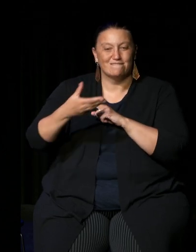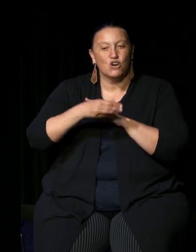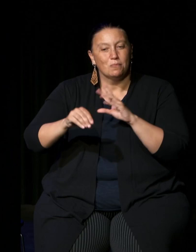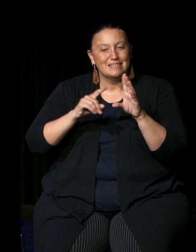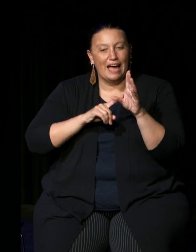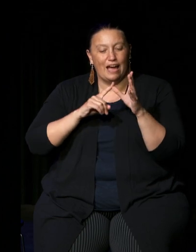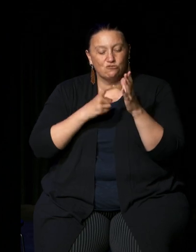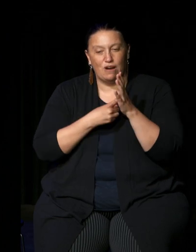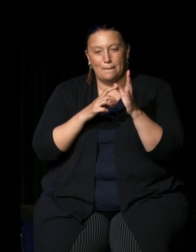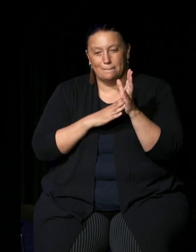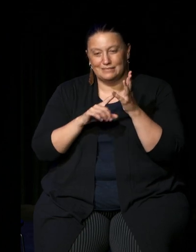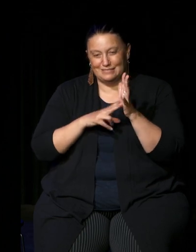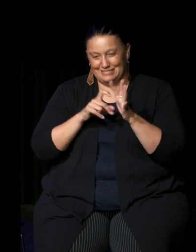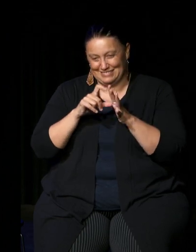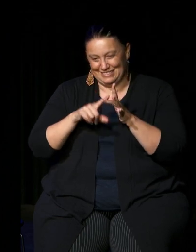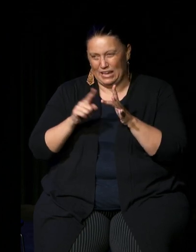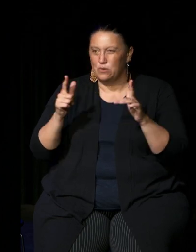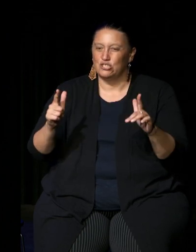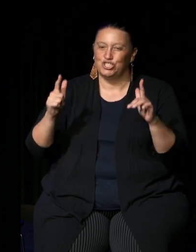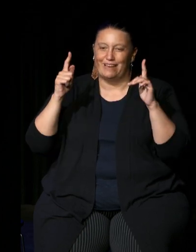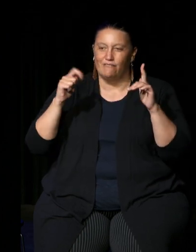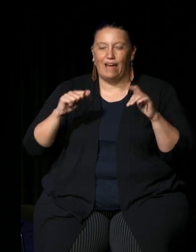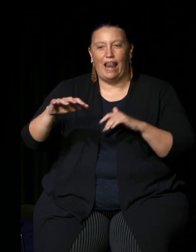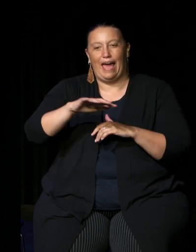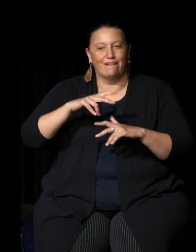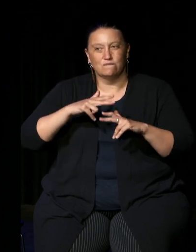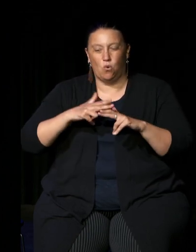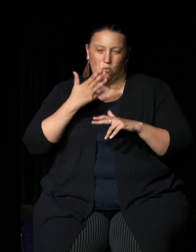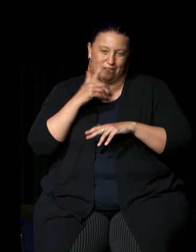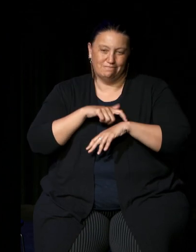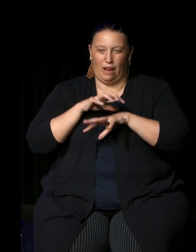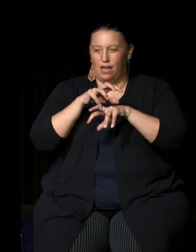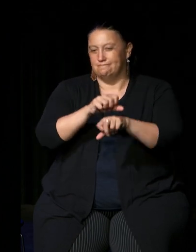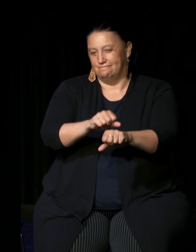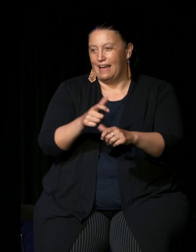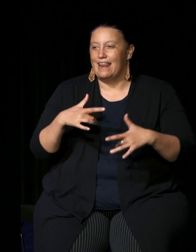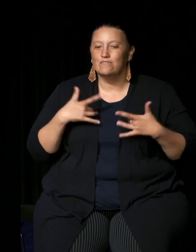chief of the Boorooberongal Clan at the time of colonization and he resided in the Richmond area